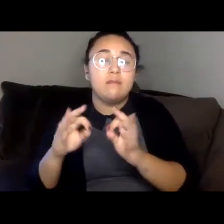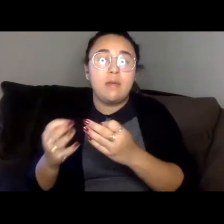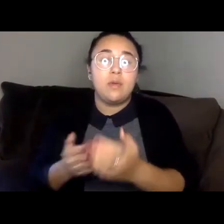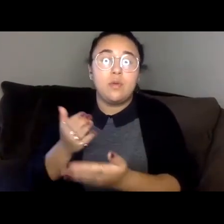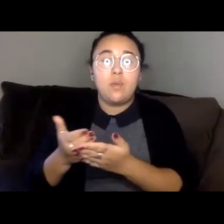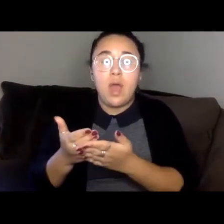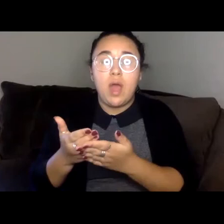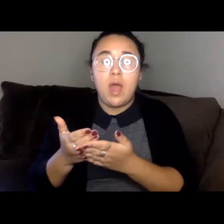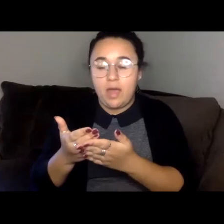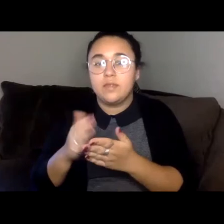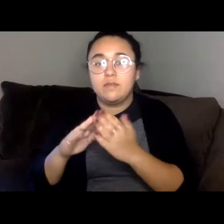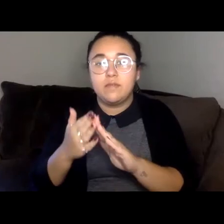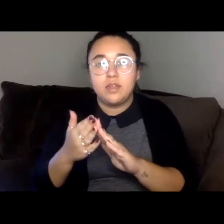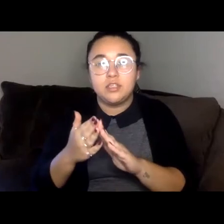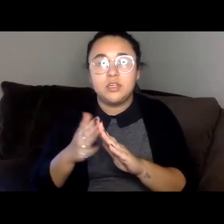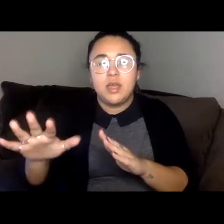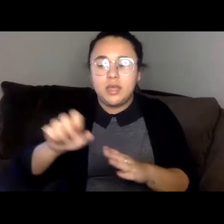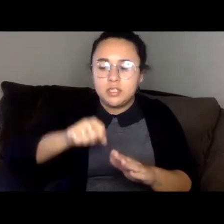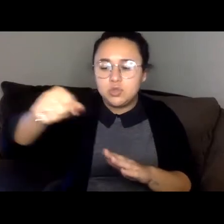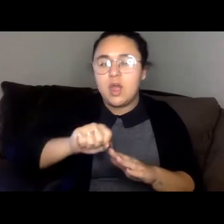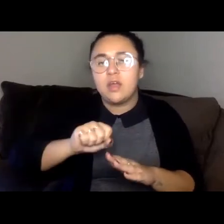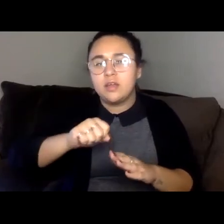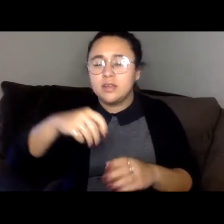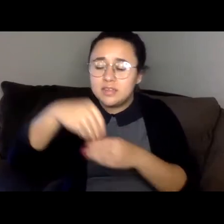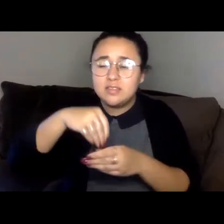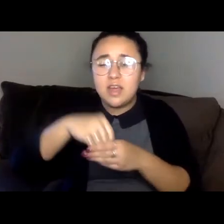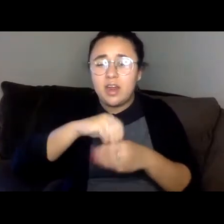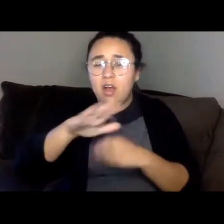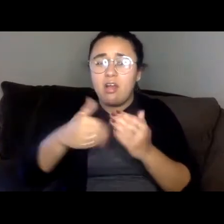full of his precious things, the son of a princess.